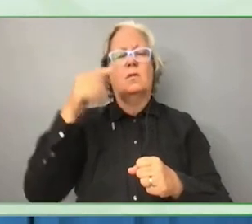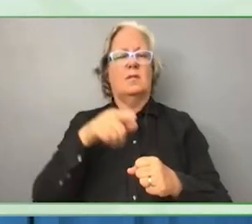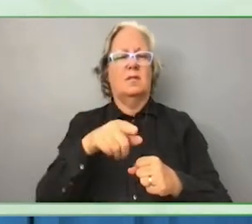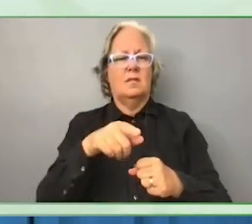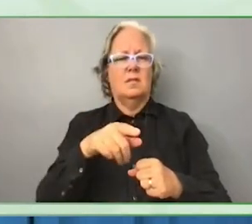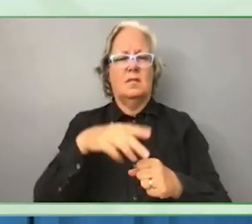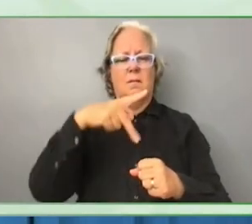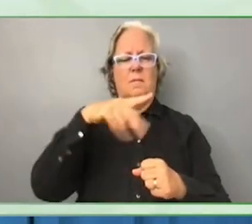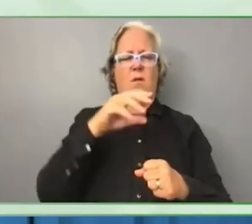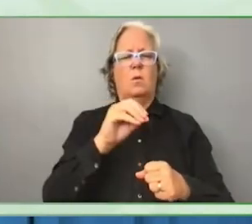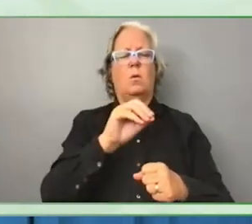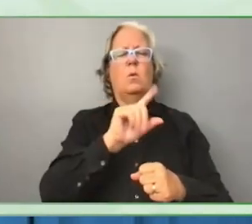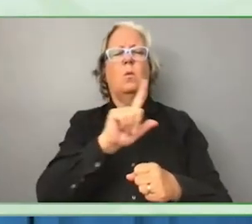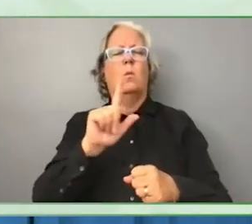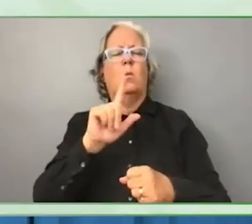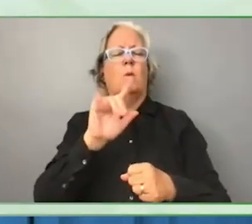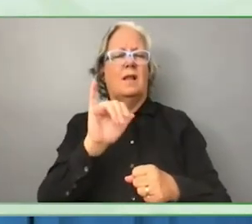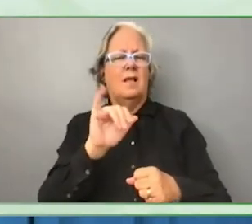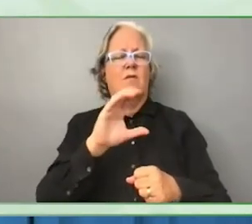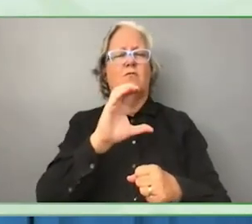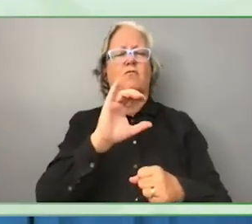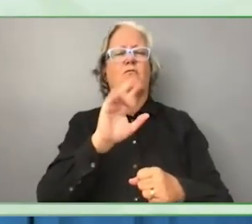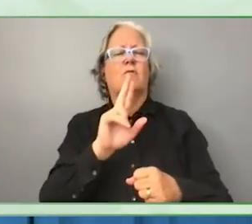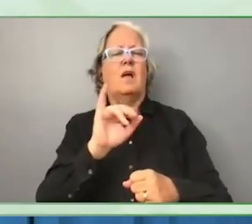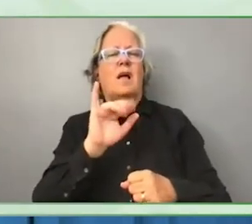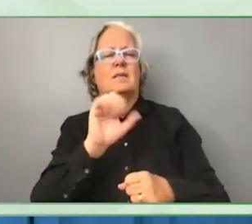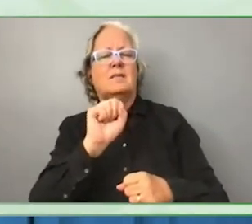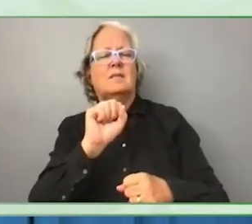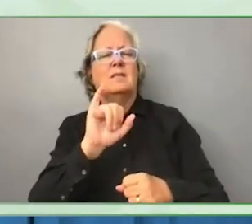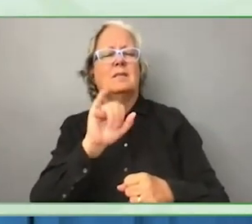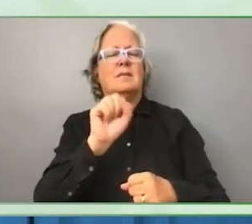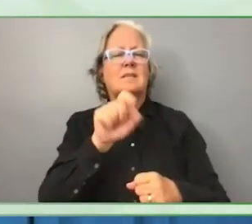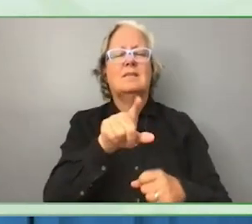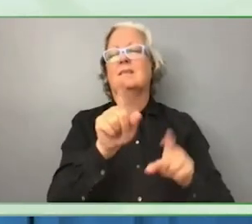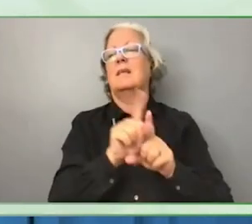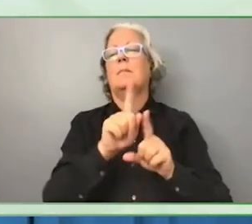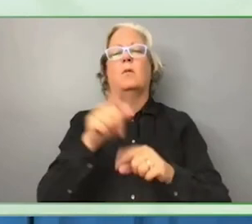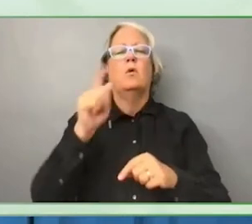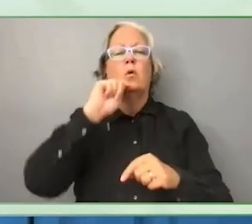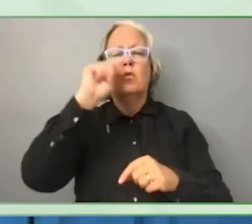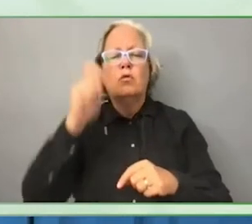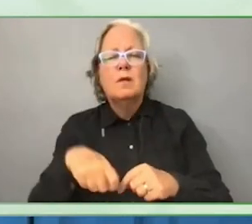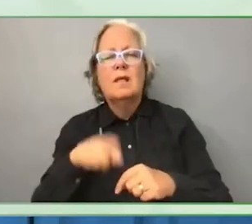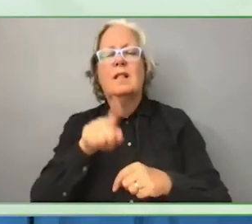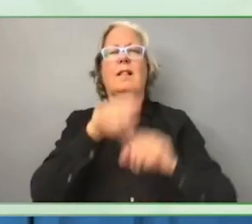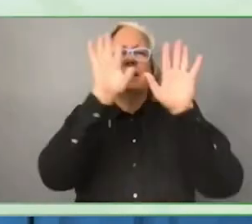between COVID, Ukraine, climate change, food crisis, the recent